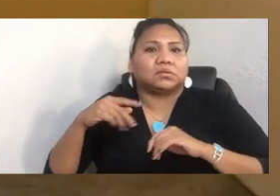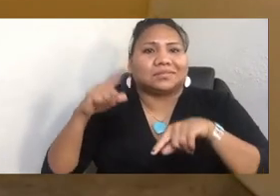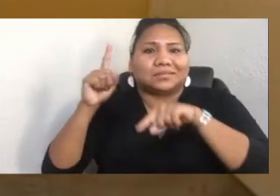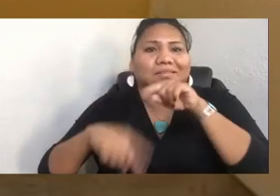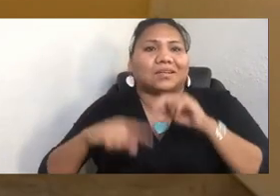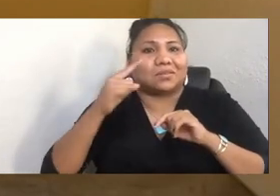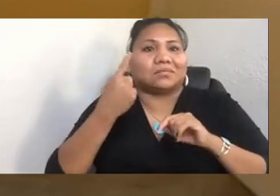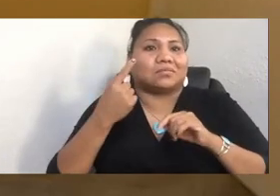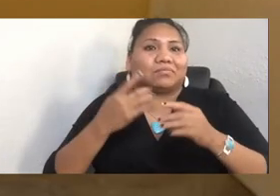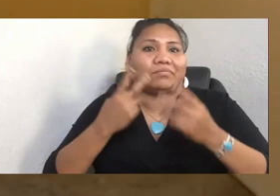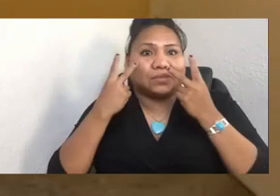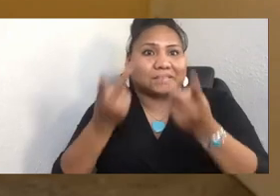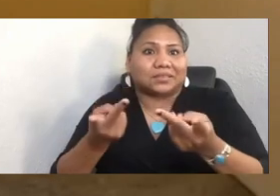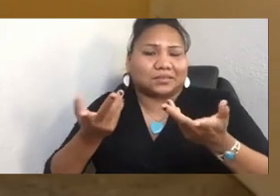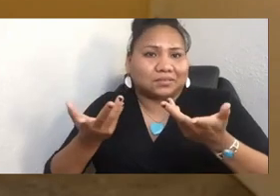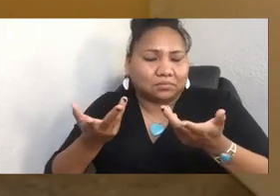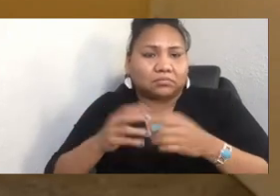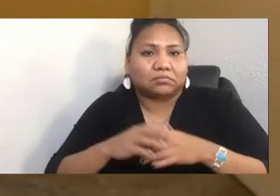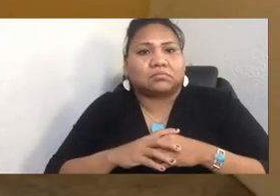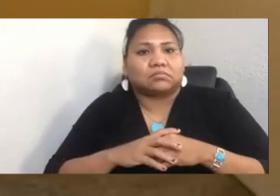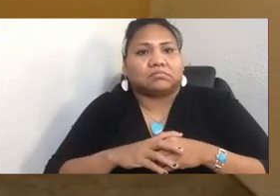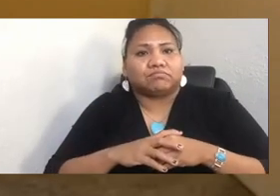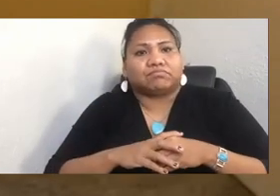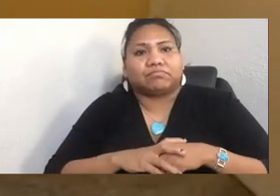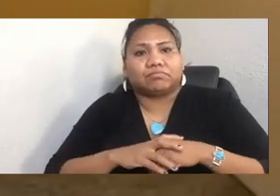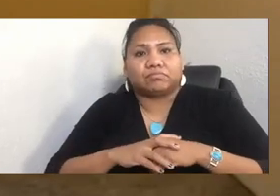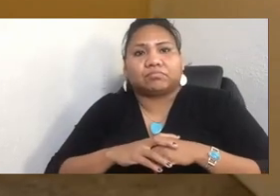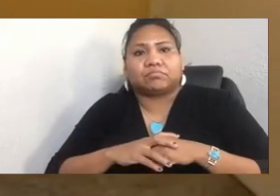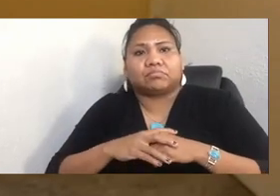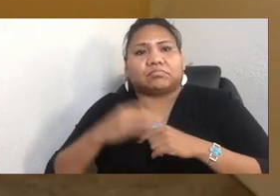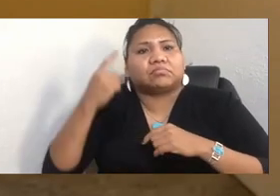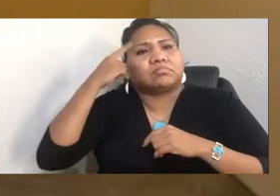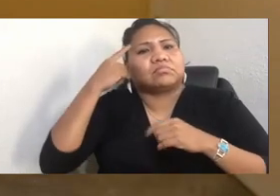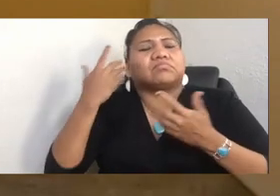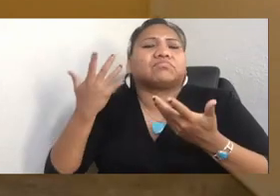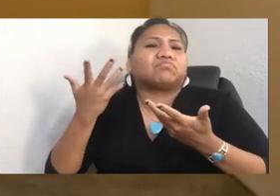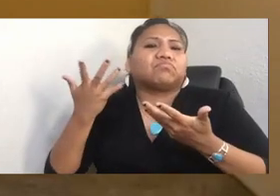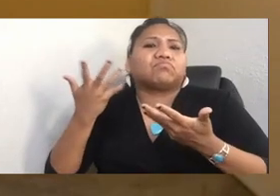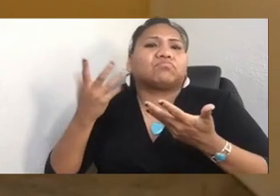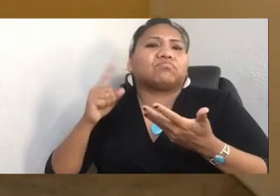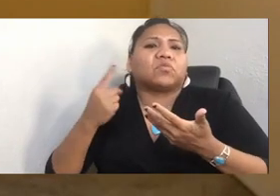I initially thought I would just start by visiting with the Coast Salish communities.